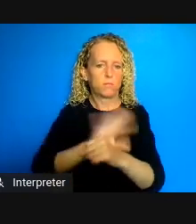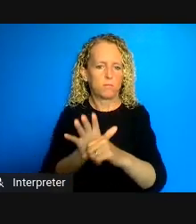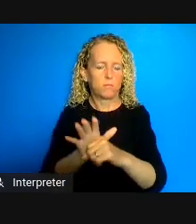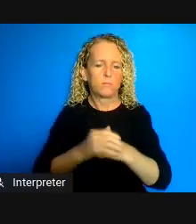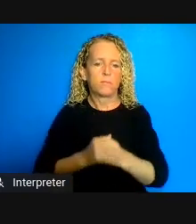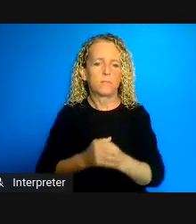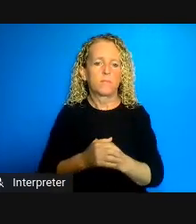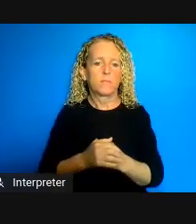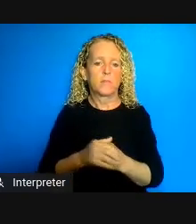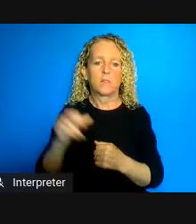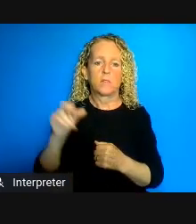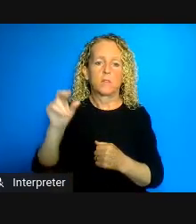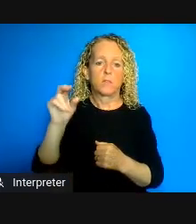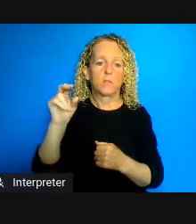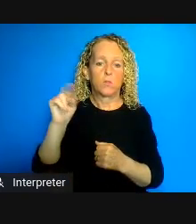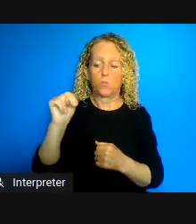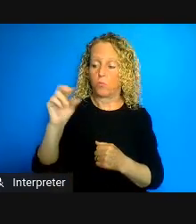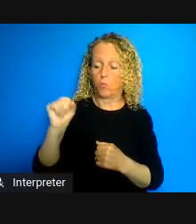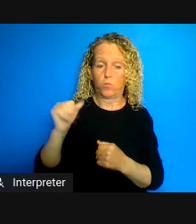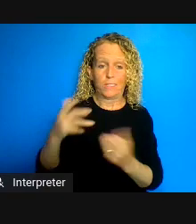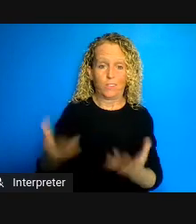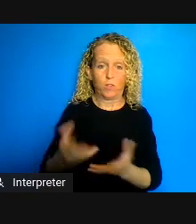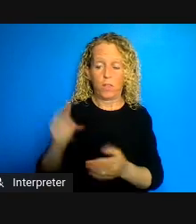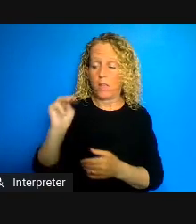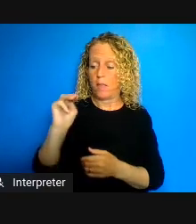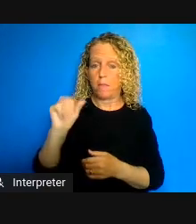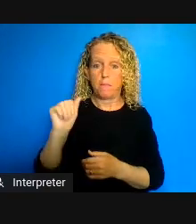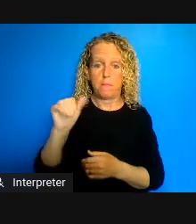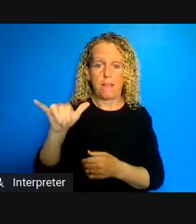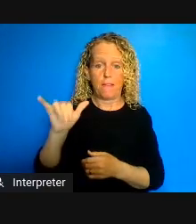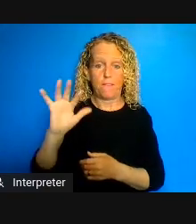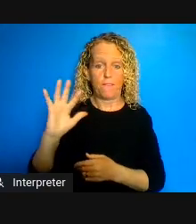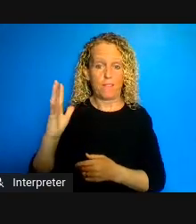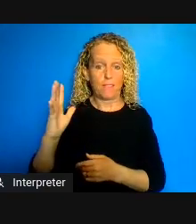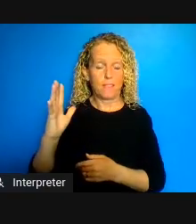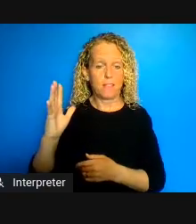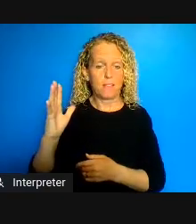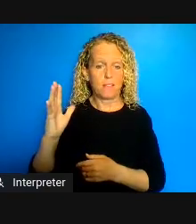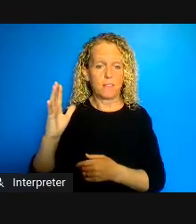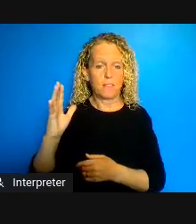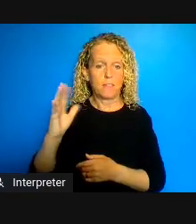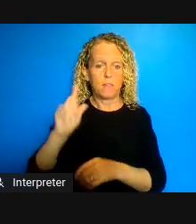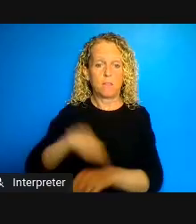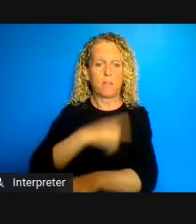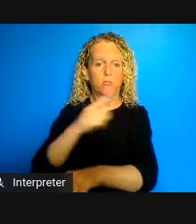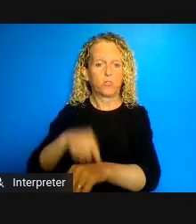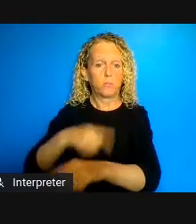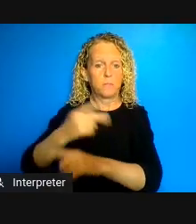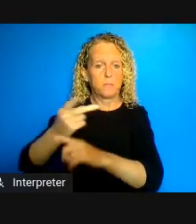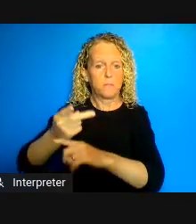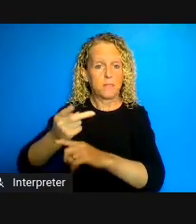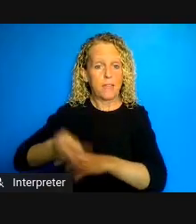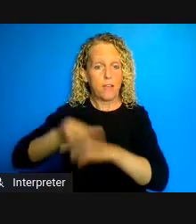sorry on May 5th it was reported that long-term care was the site of 85% of